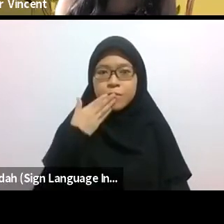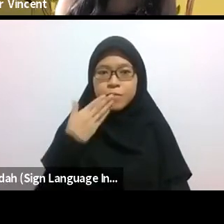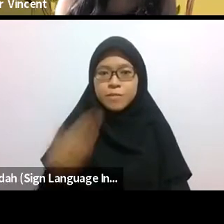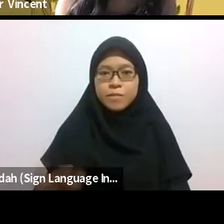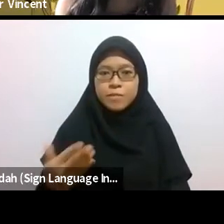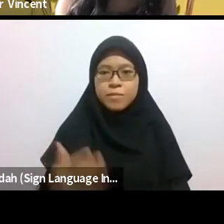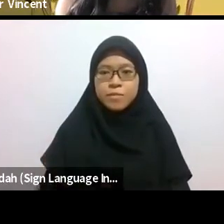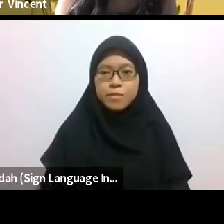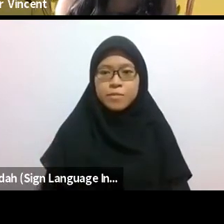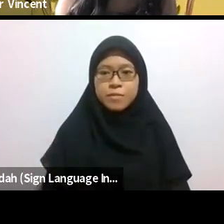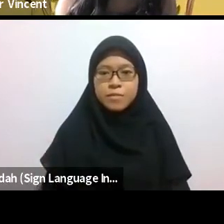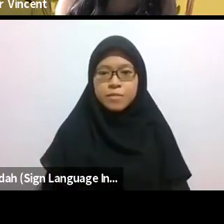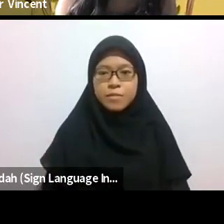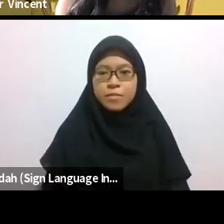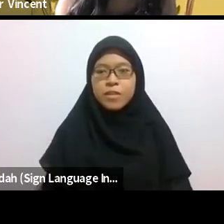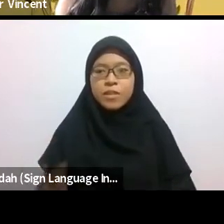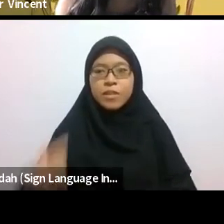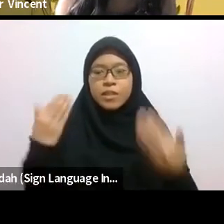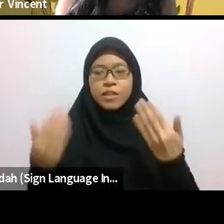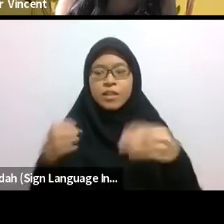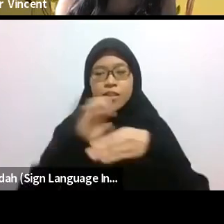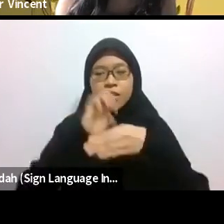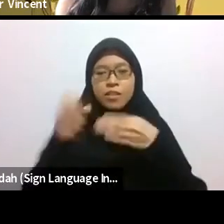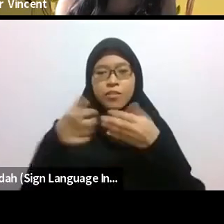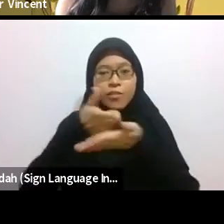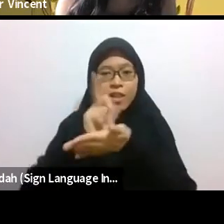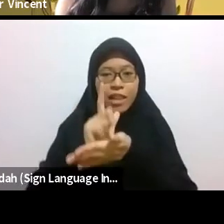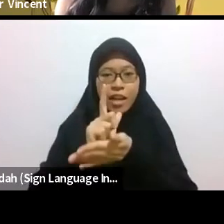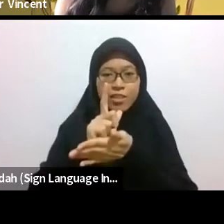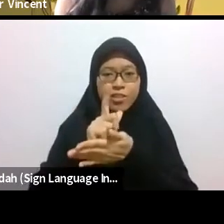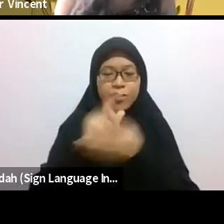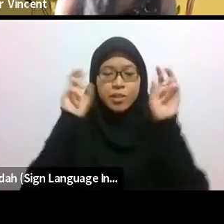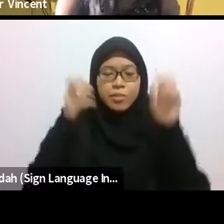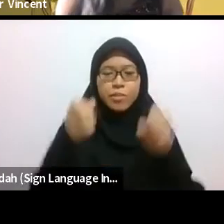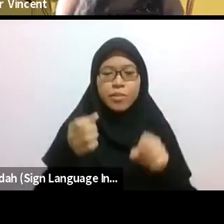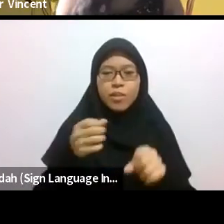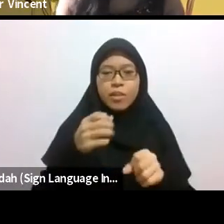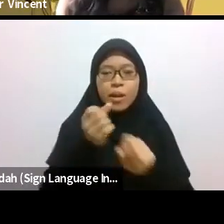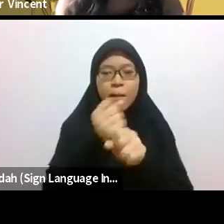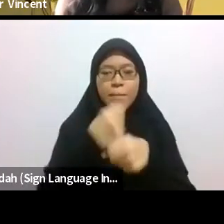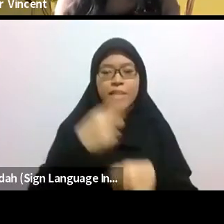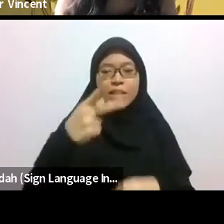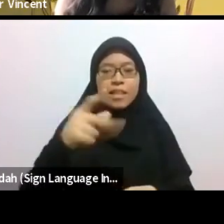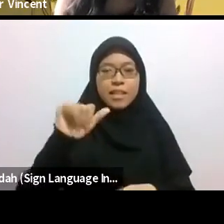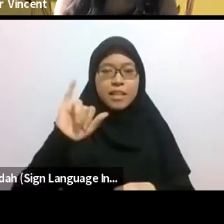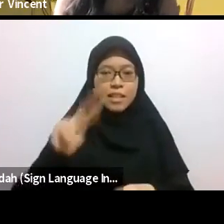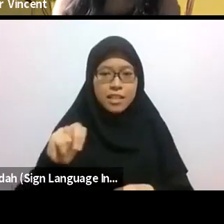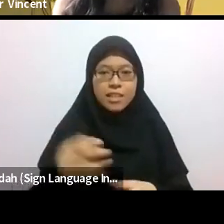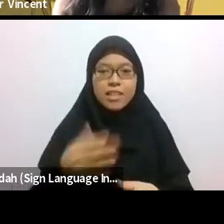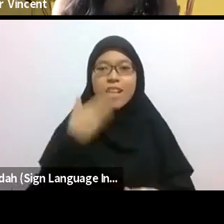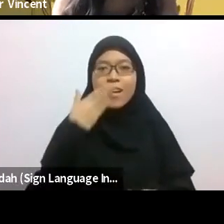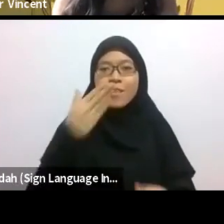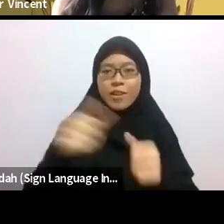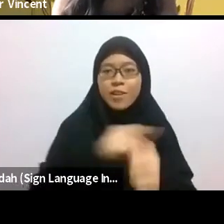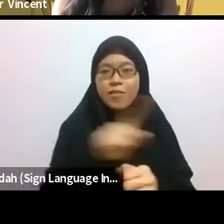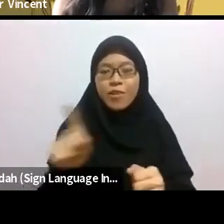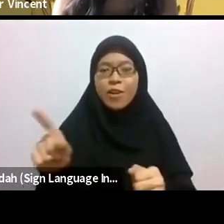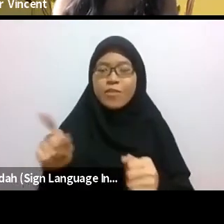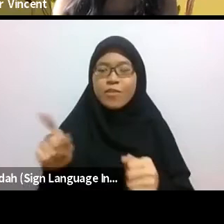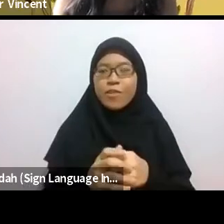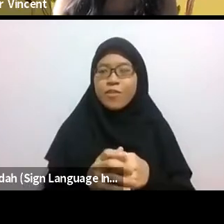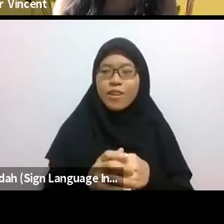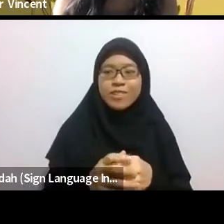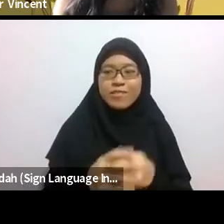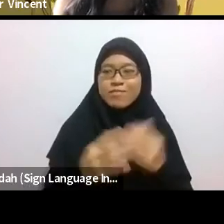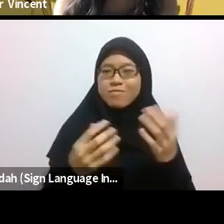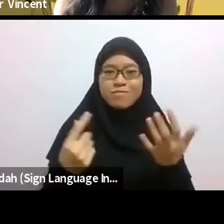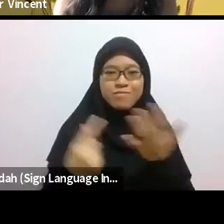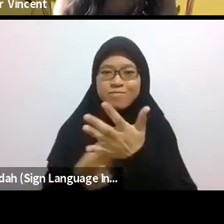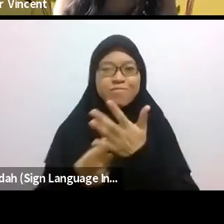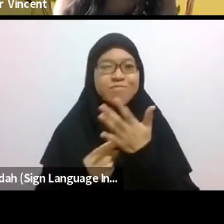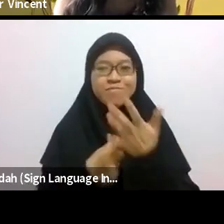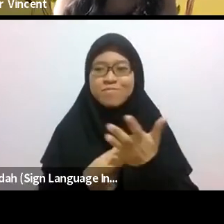We've come to the end of the launch of Making Kin. Thank you everyone for this fruitful conversation! I enjoyed it so much to hear from everyone.